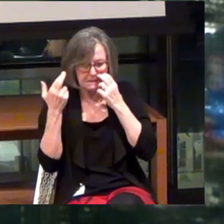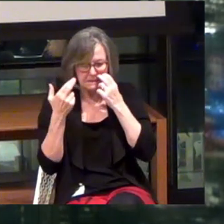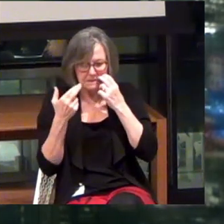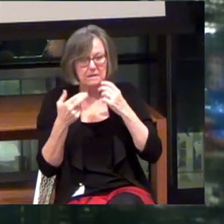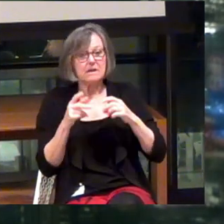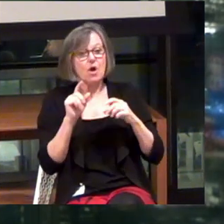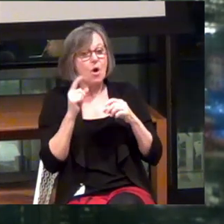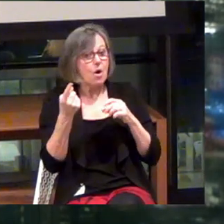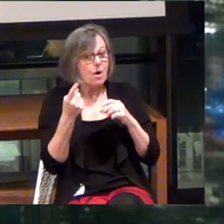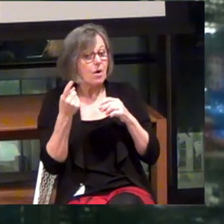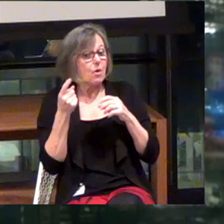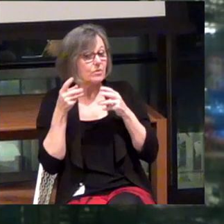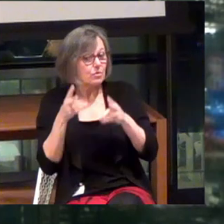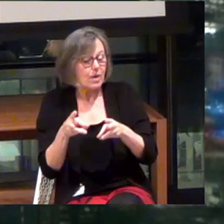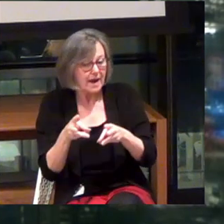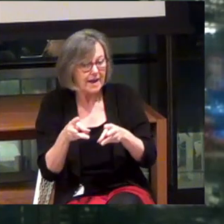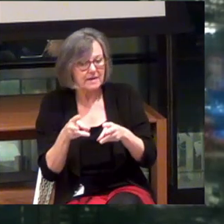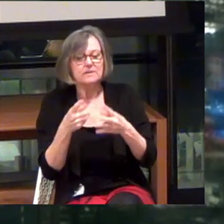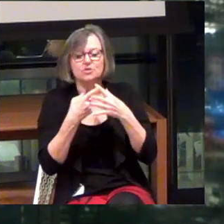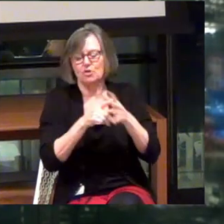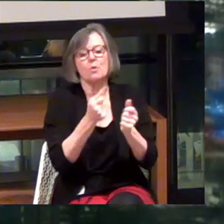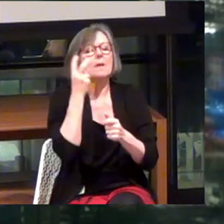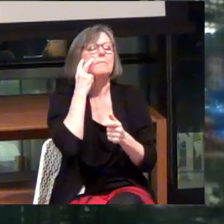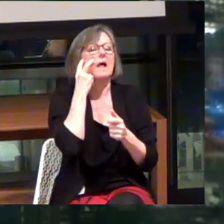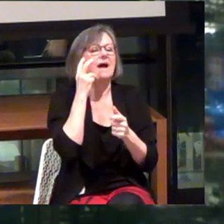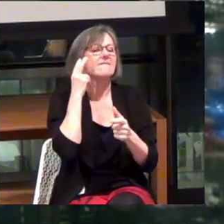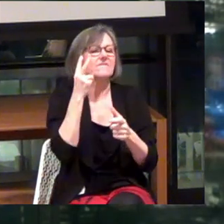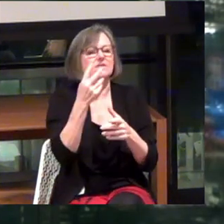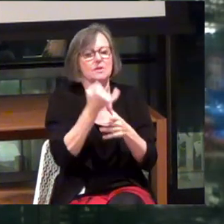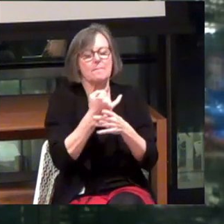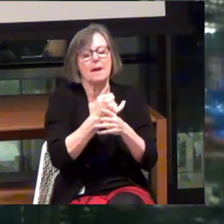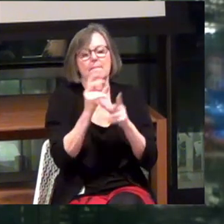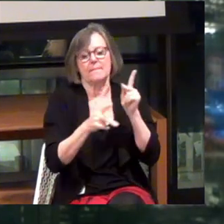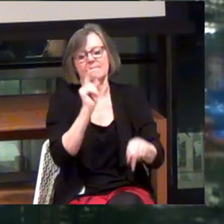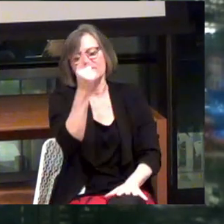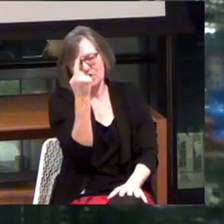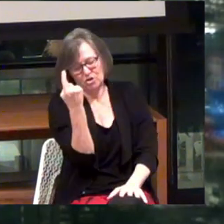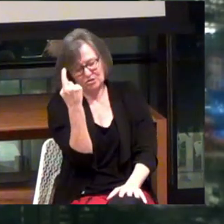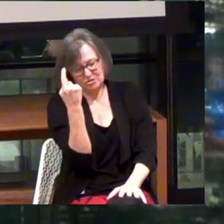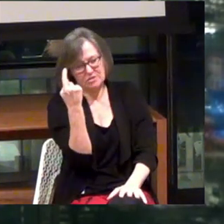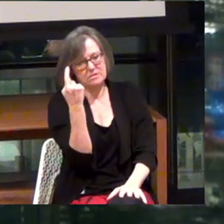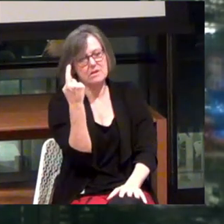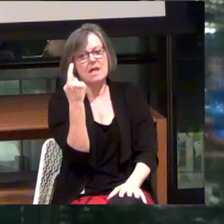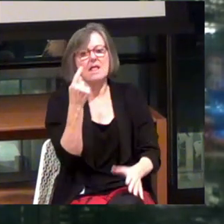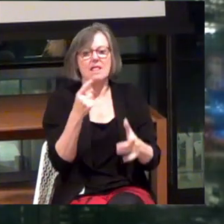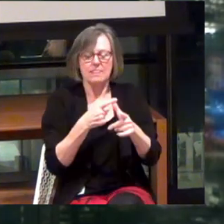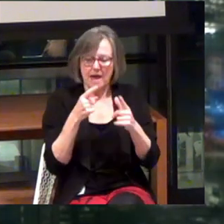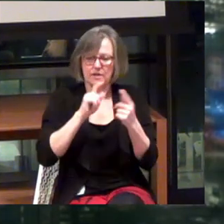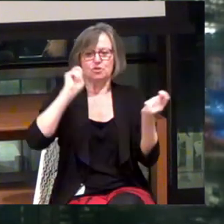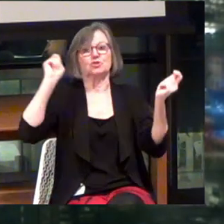The only way to do what we were doing is to start with the blind and visually impaired market first. And that transformed our entire company.